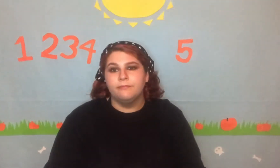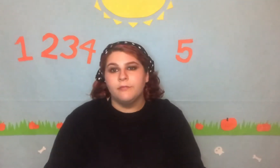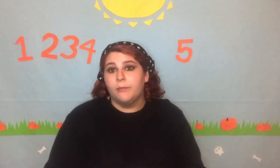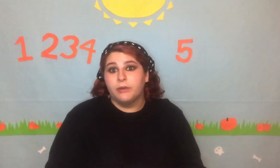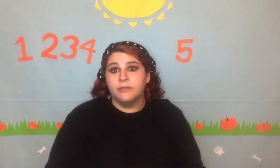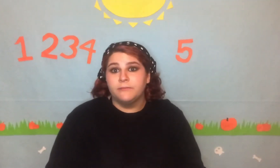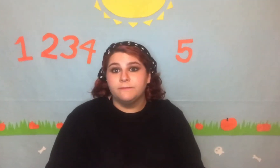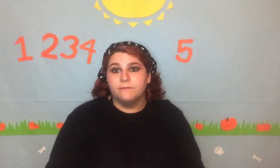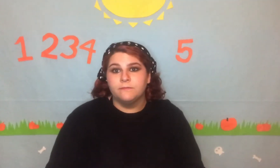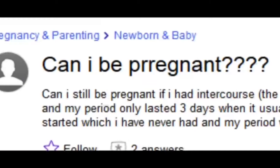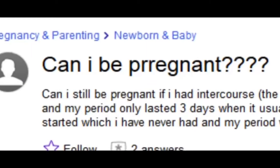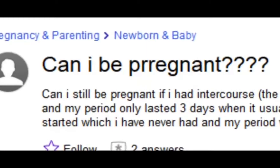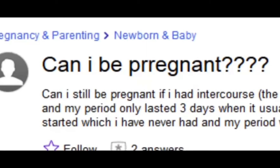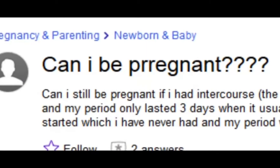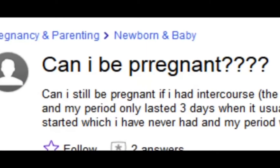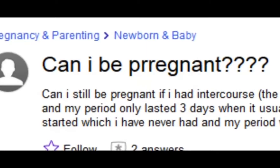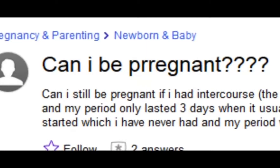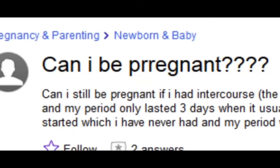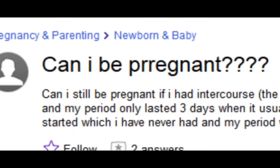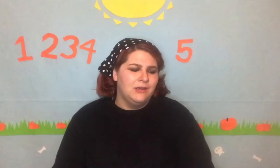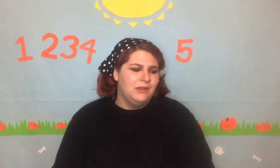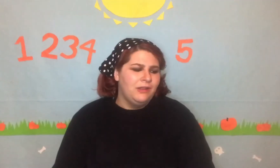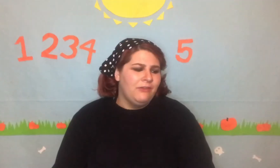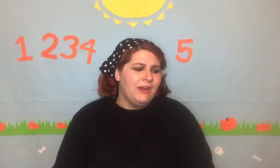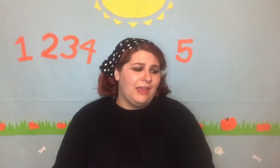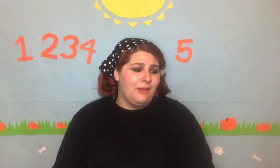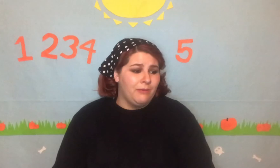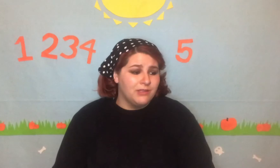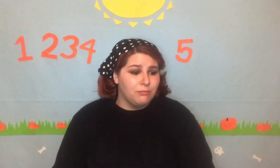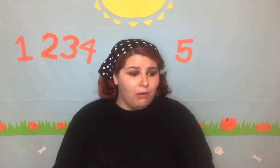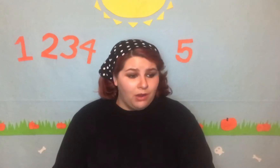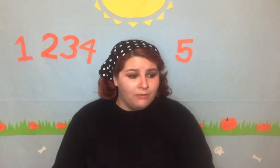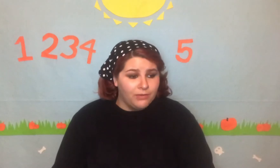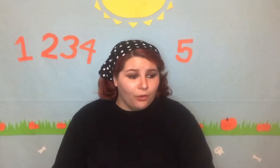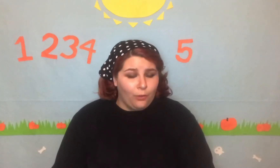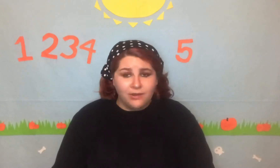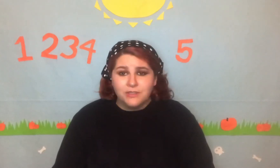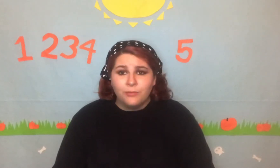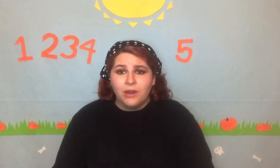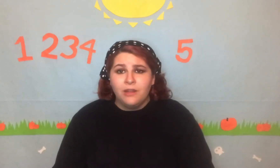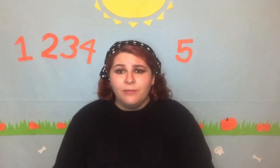I'm pregnant. "Can I be pregnant?" They find Ant-Man's mom in the quantum realm.